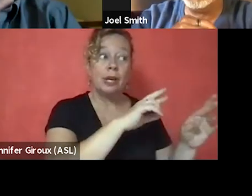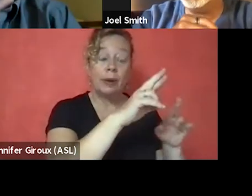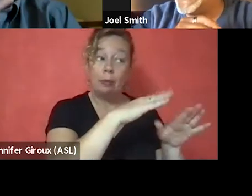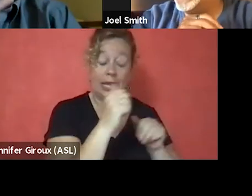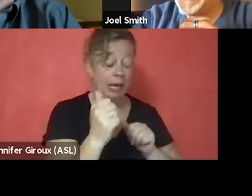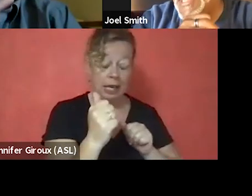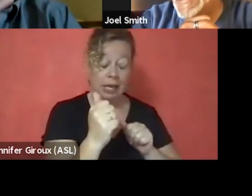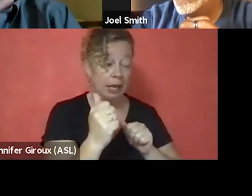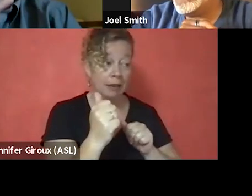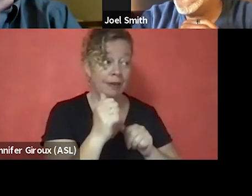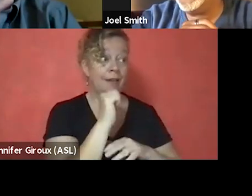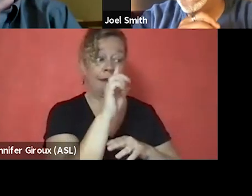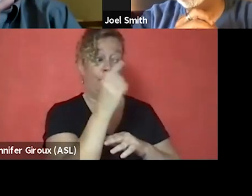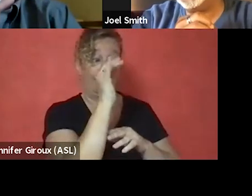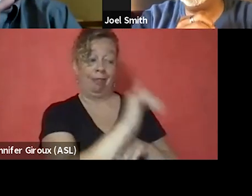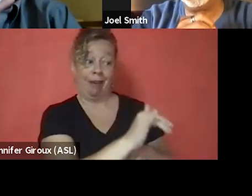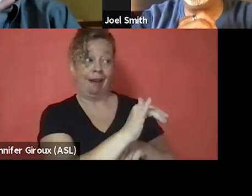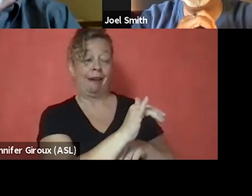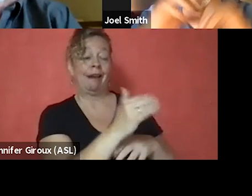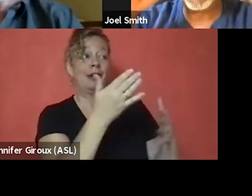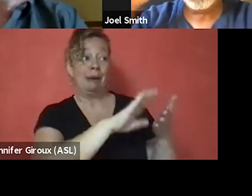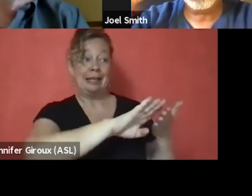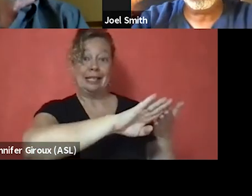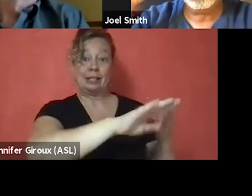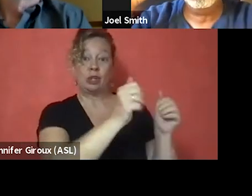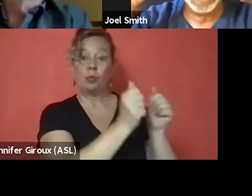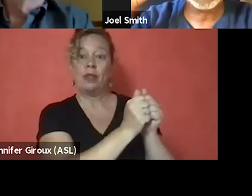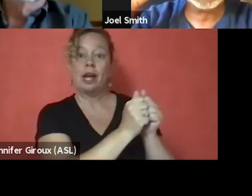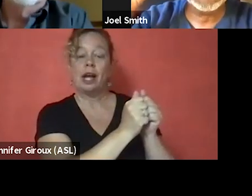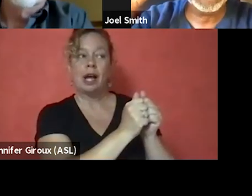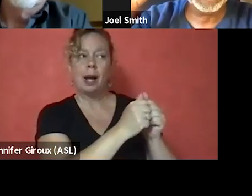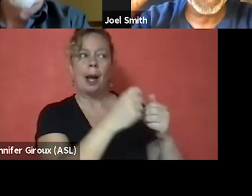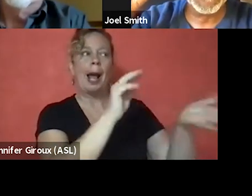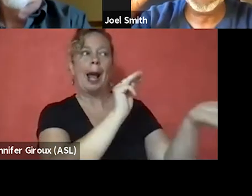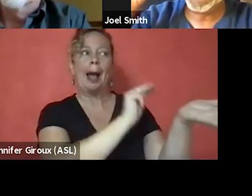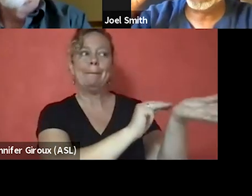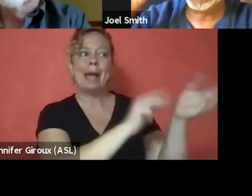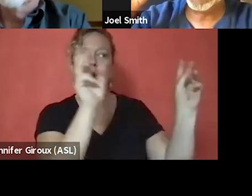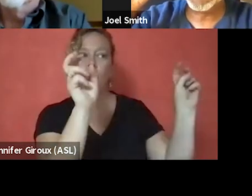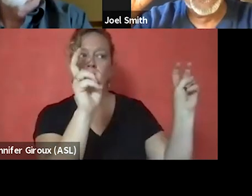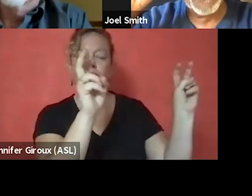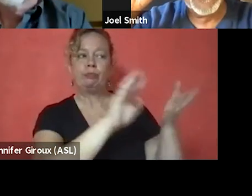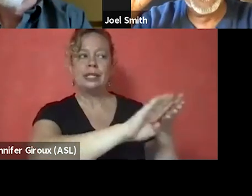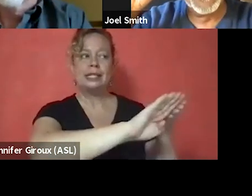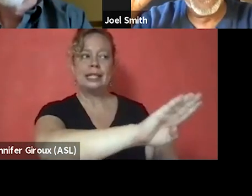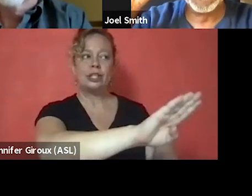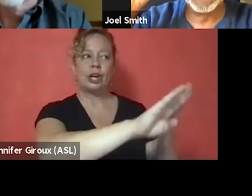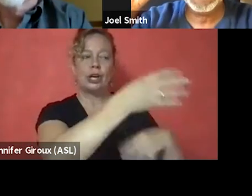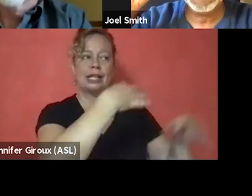Not only that, you might discharge with a medical discharge instead of just a regular honorable discharge.